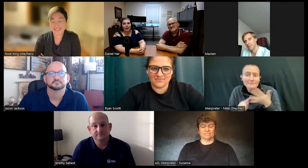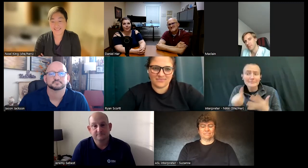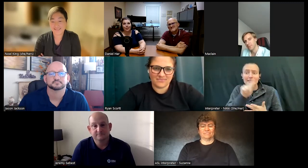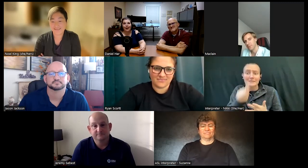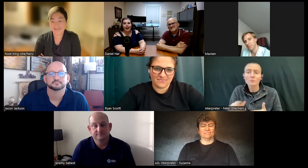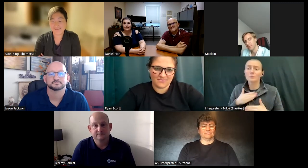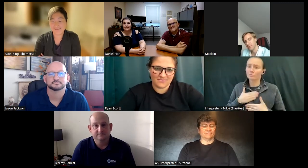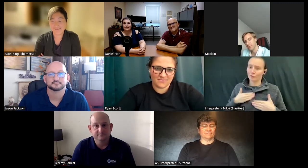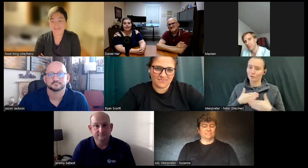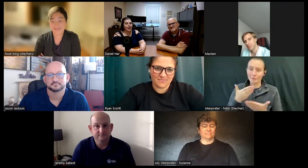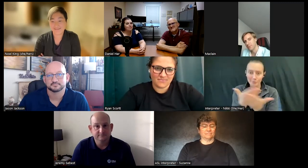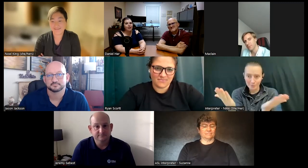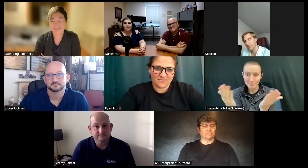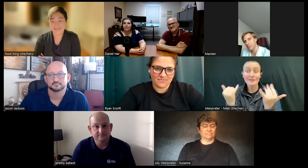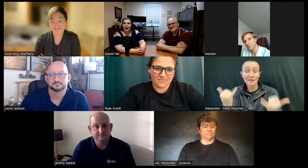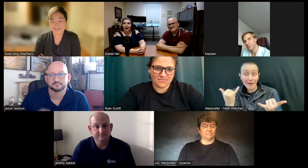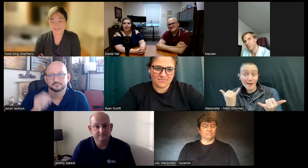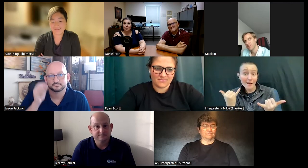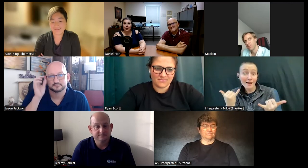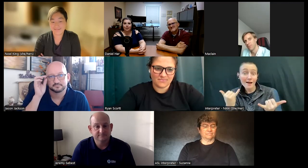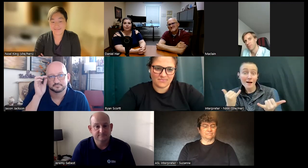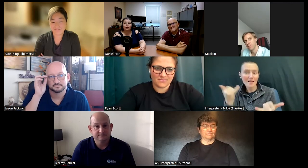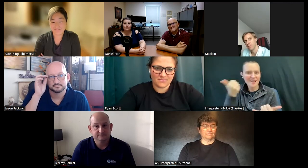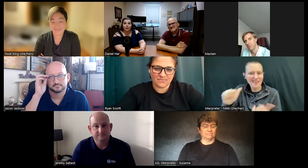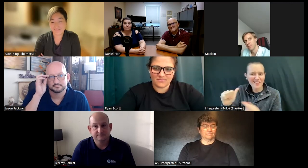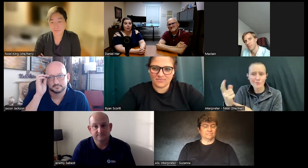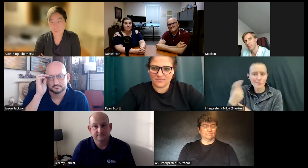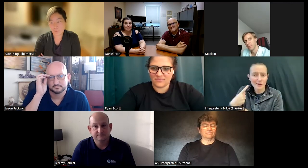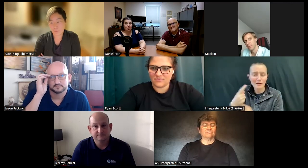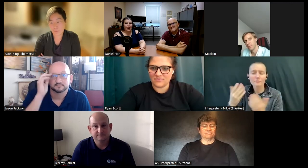much at this time if you have any questions feel free to put them in the